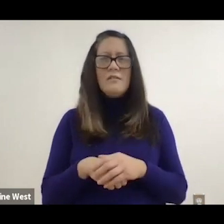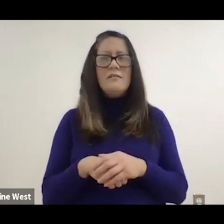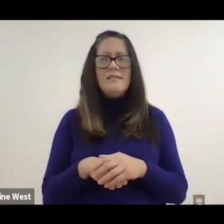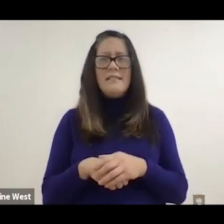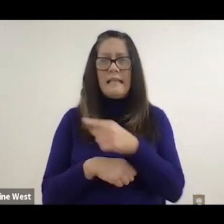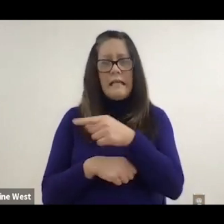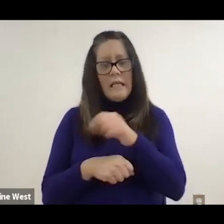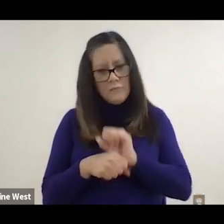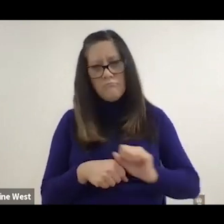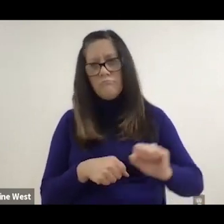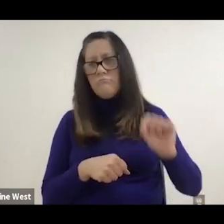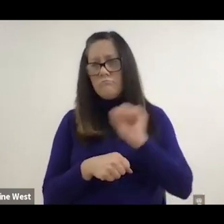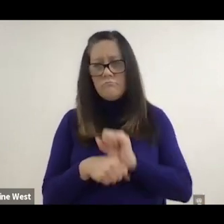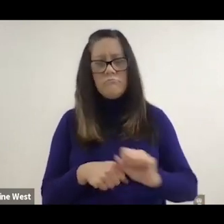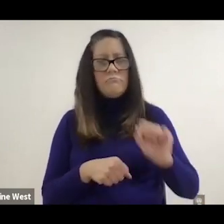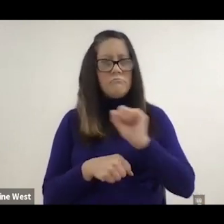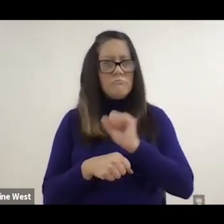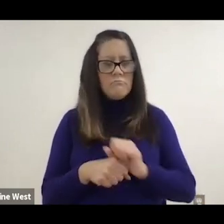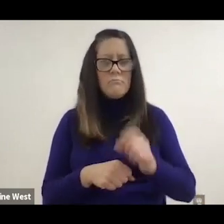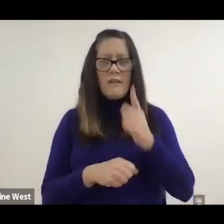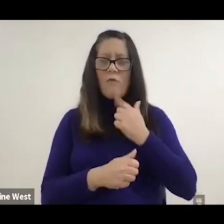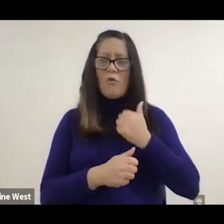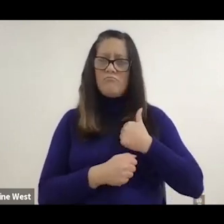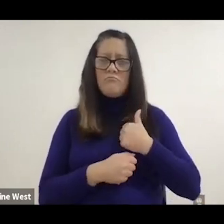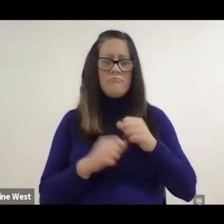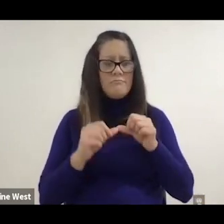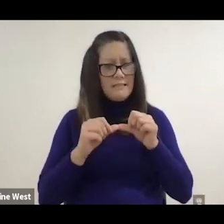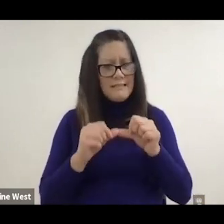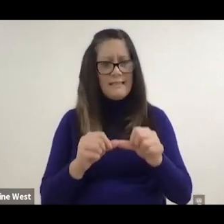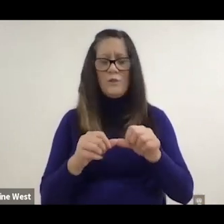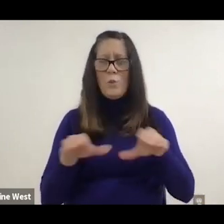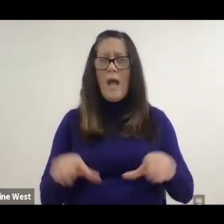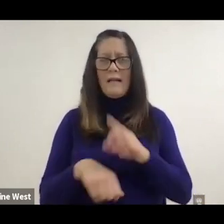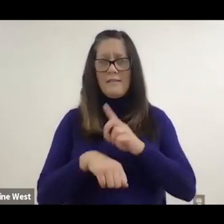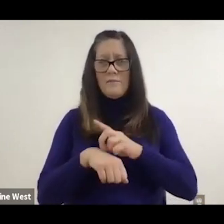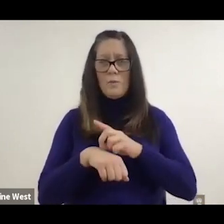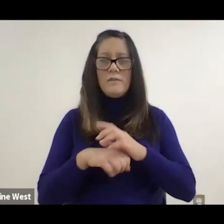during World War Two to allow service members to continue on active duty.